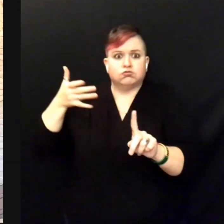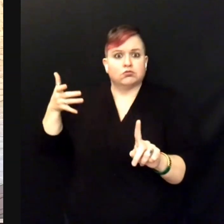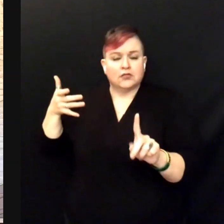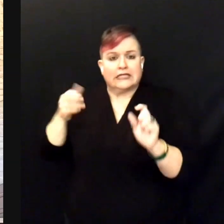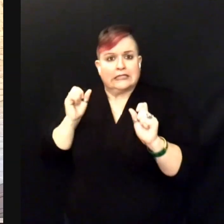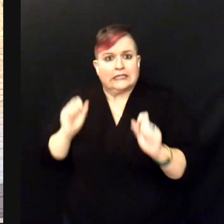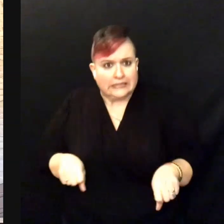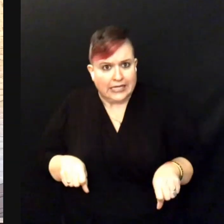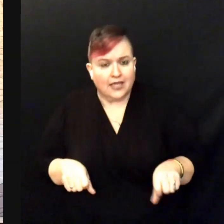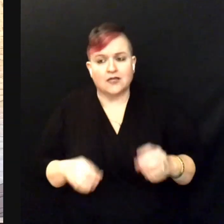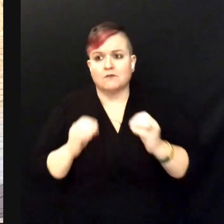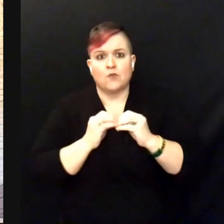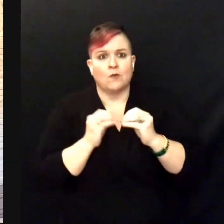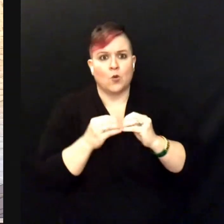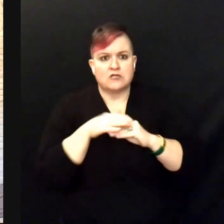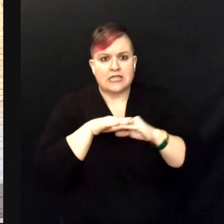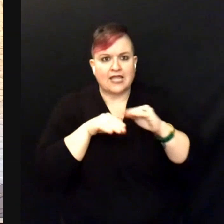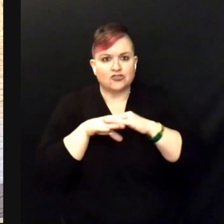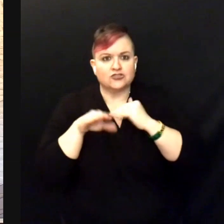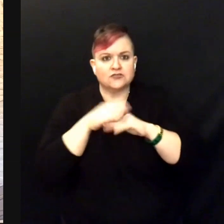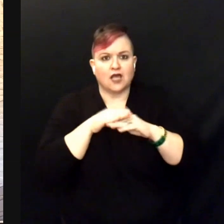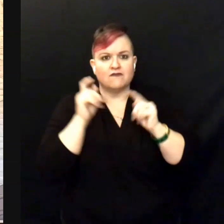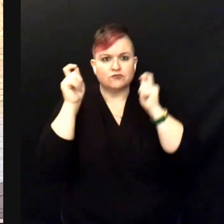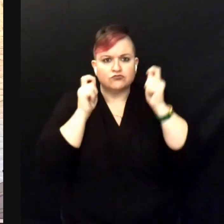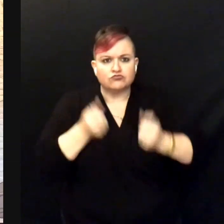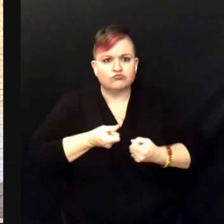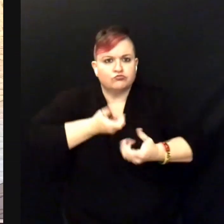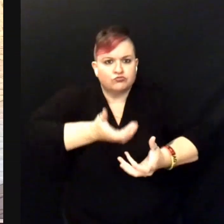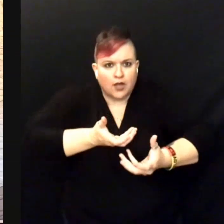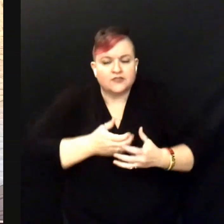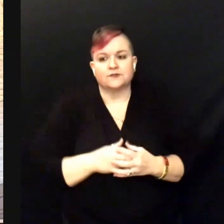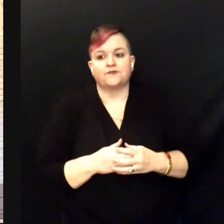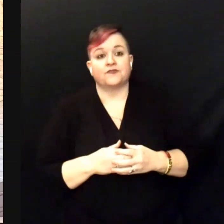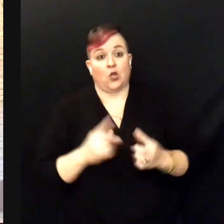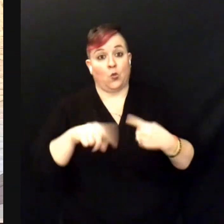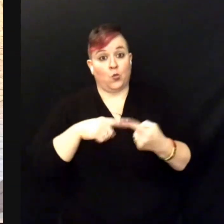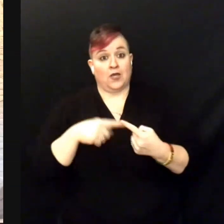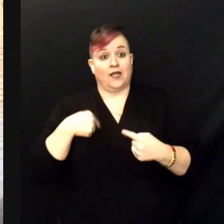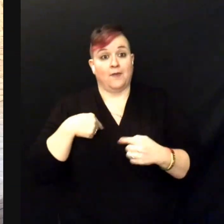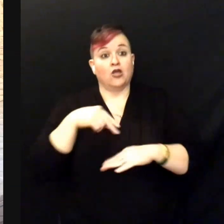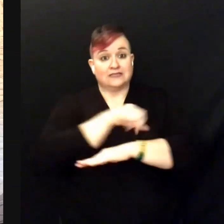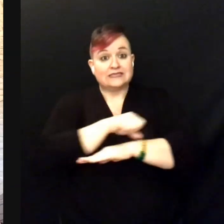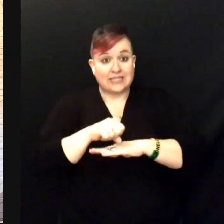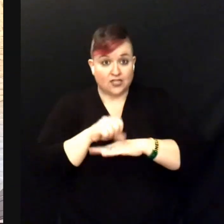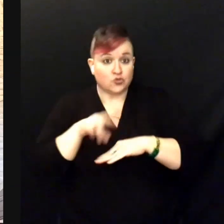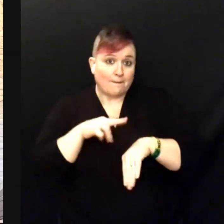so many layers of expression. So, when I'm on stage, when i'm on stage,